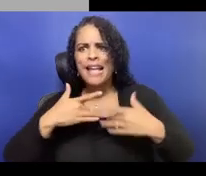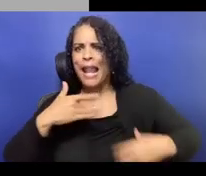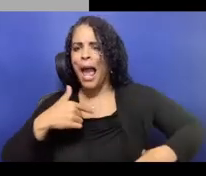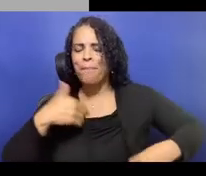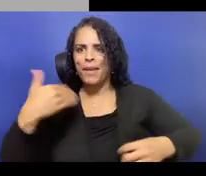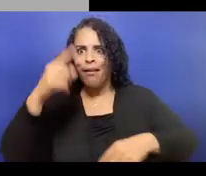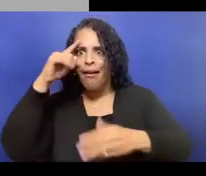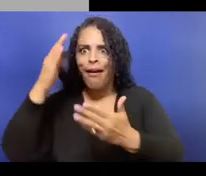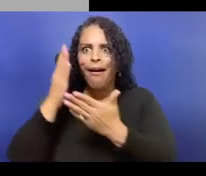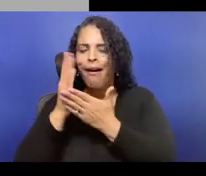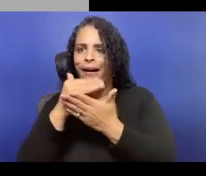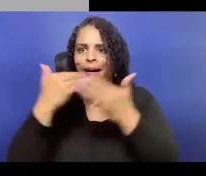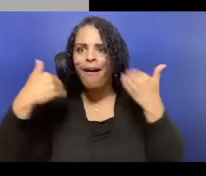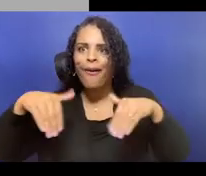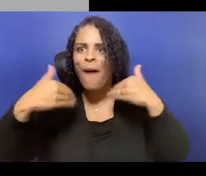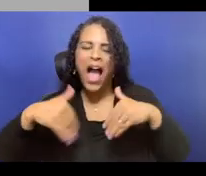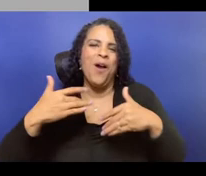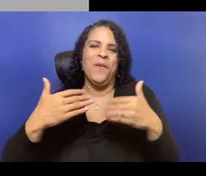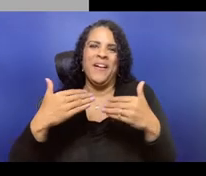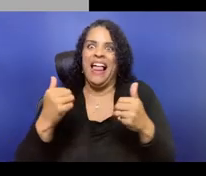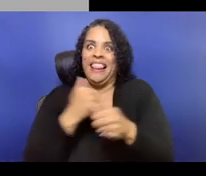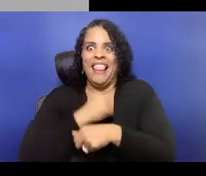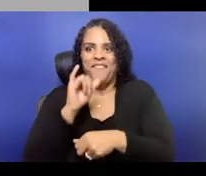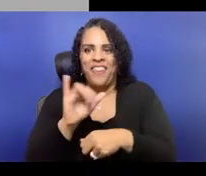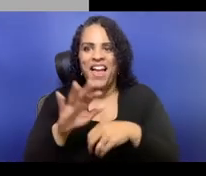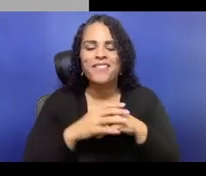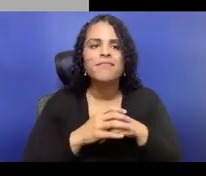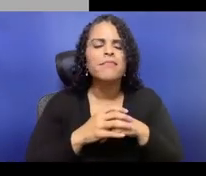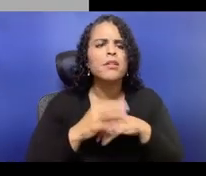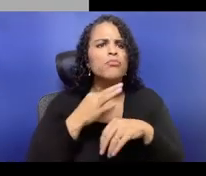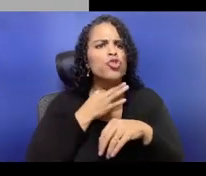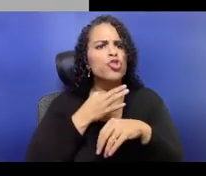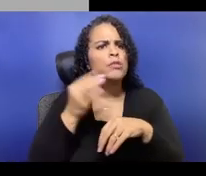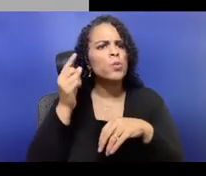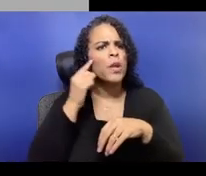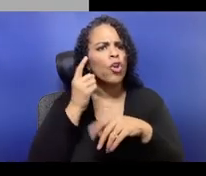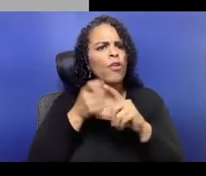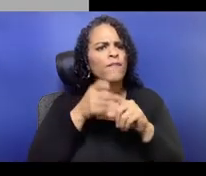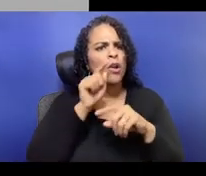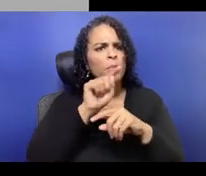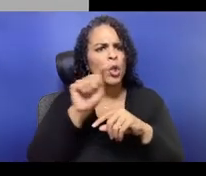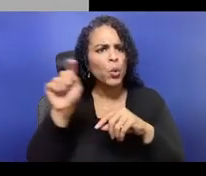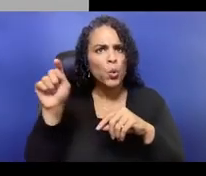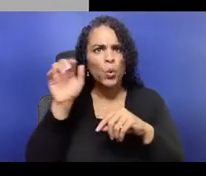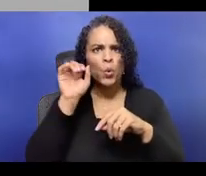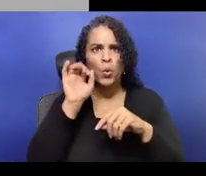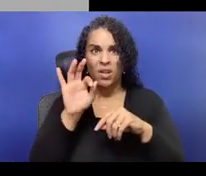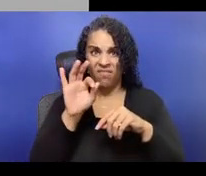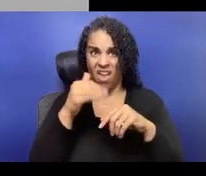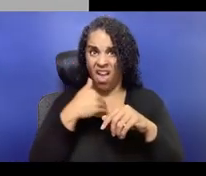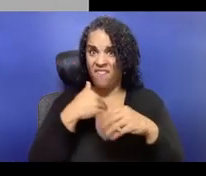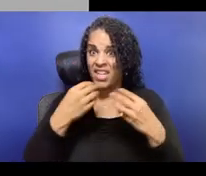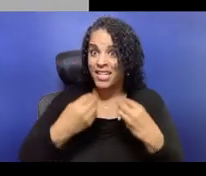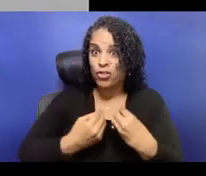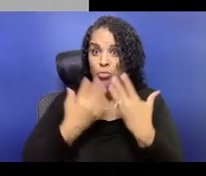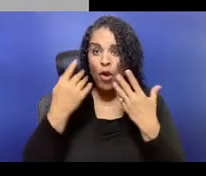to be able to make any kind of sizable returns so that we would be able to pay our actors